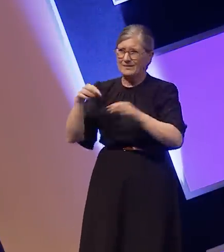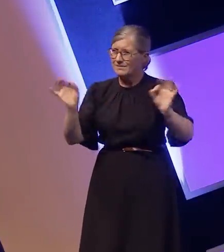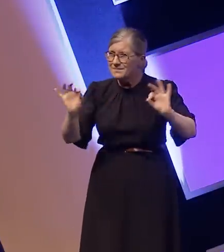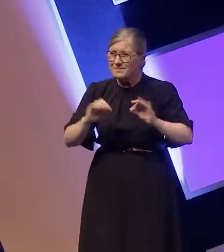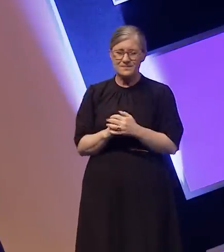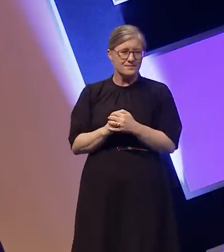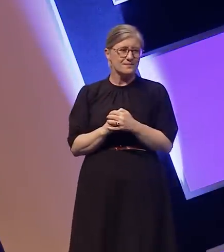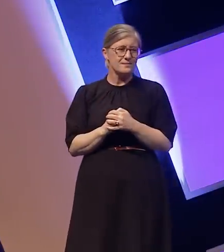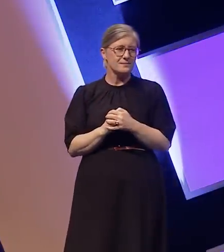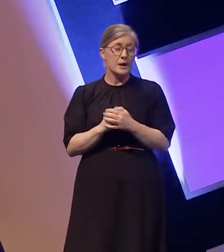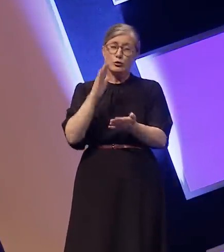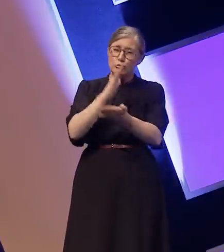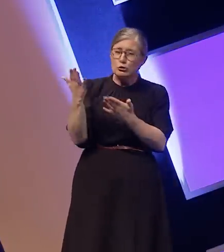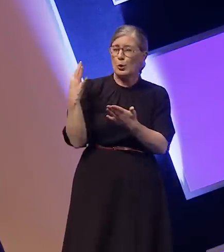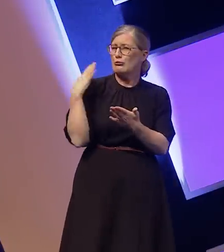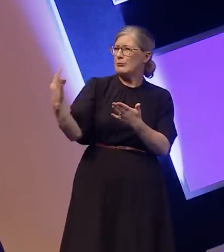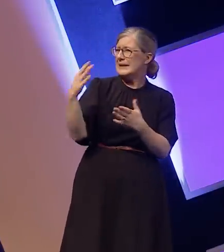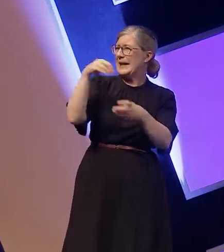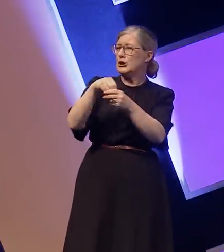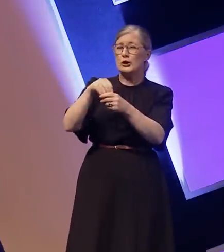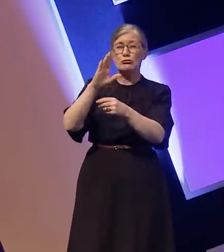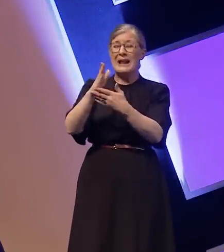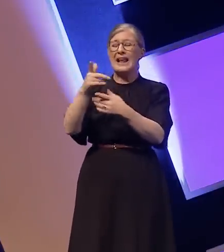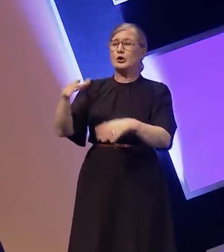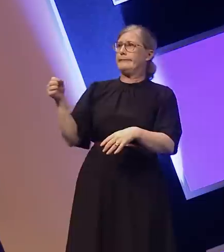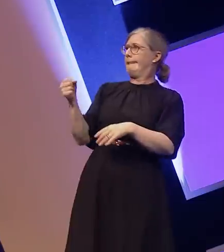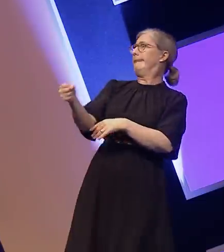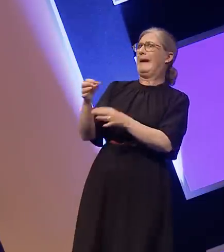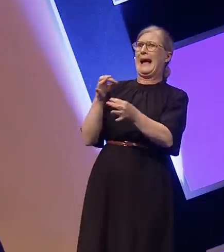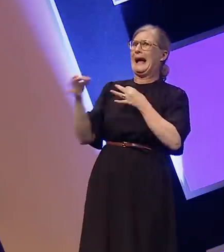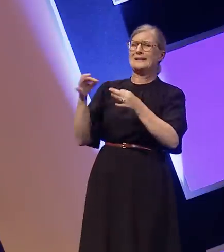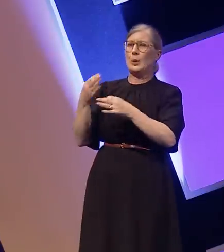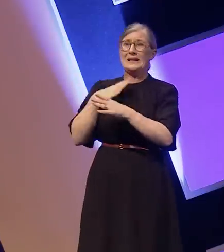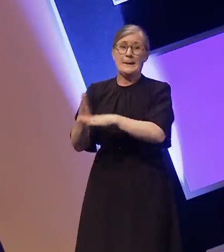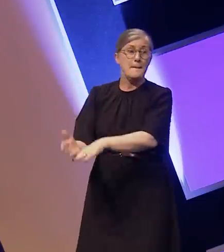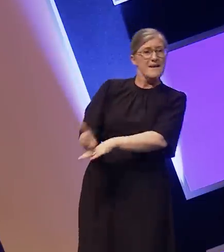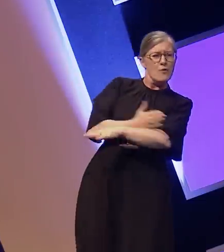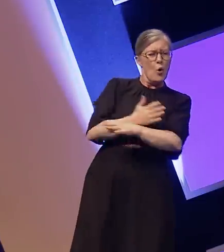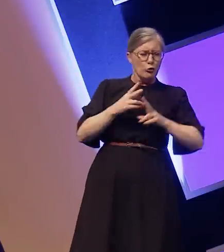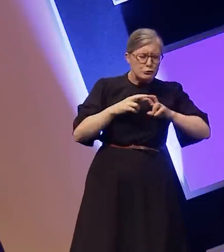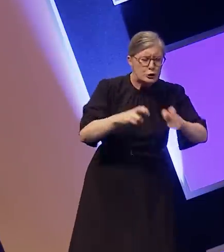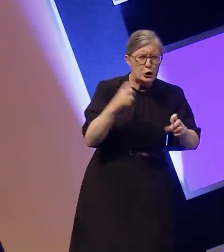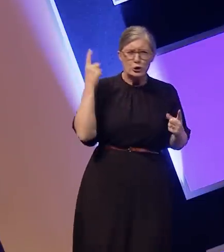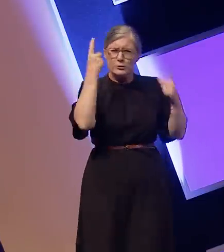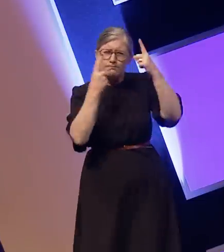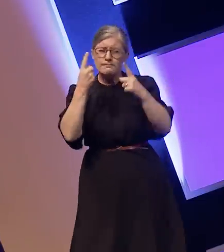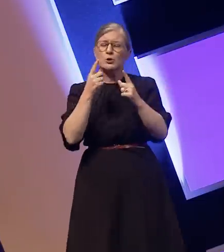before the actor comes into the room with research and authentic scripts. It is vital to remember that